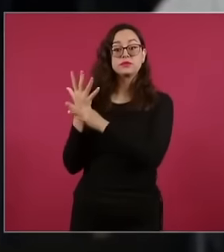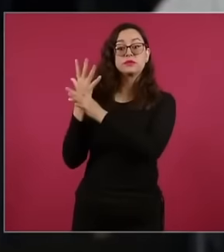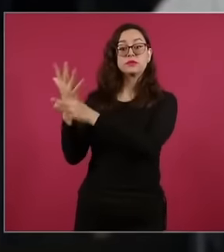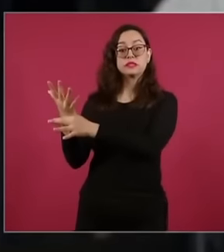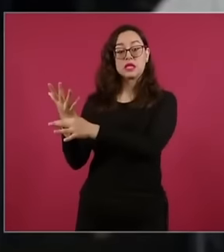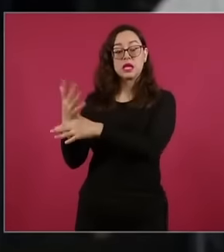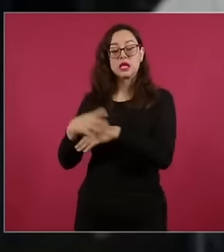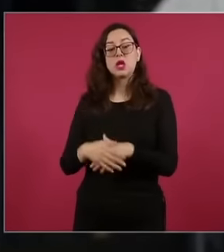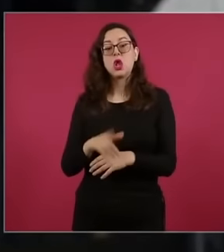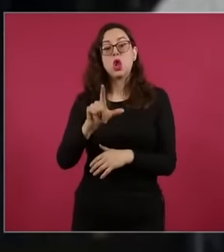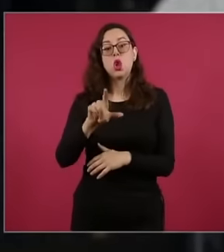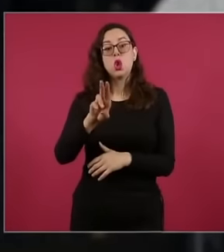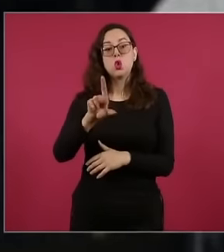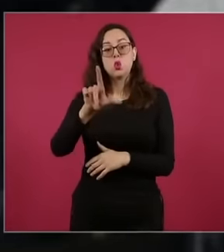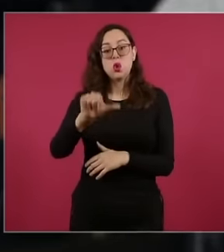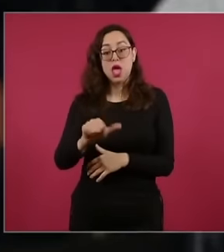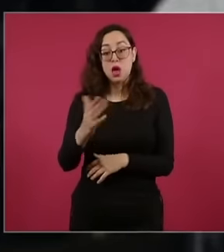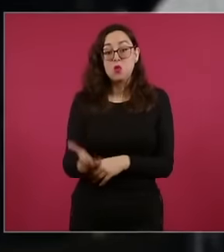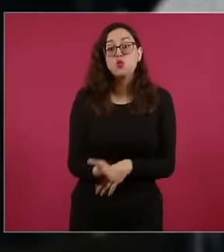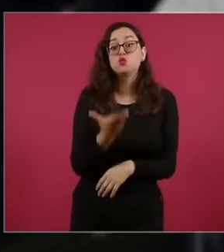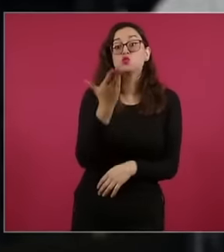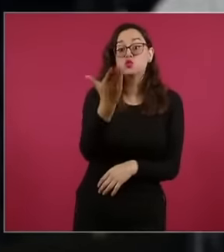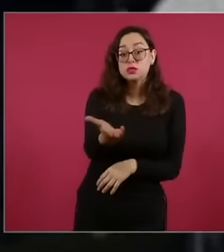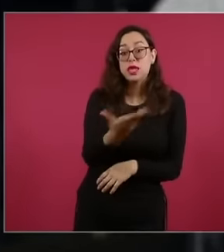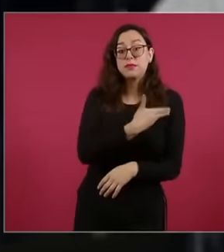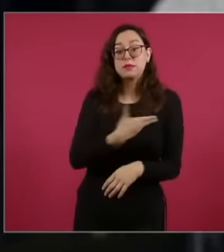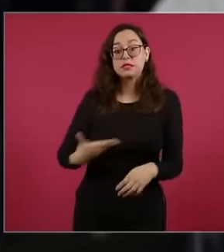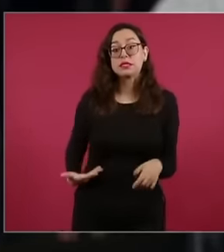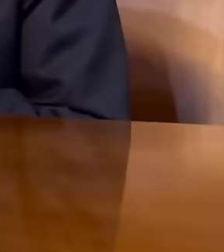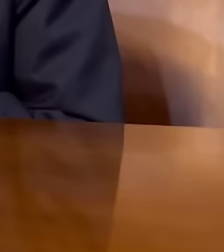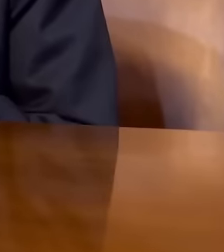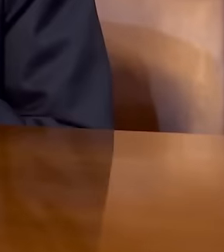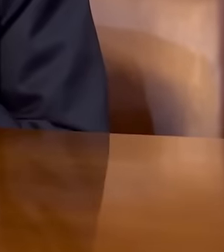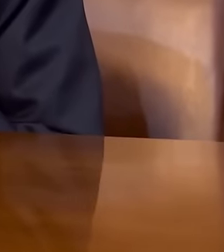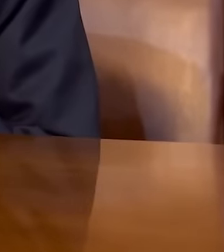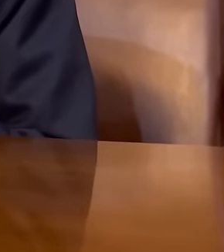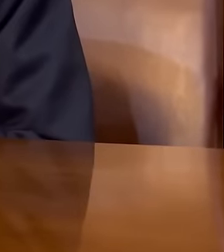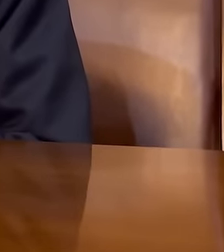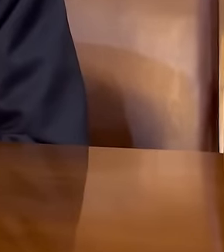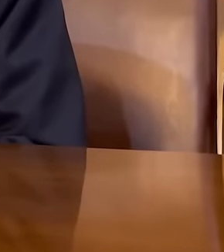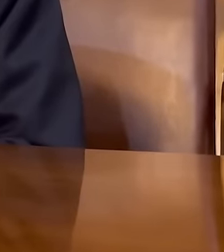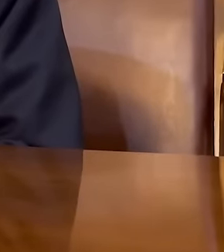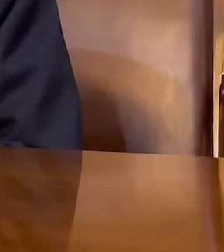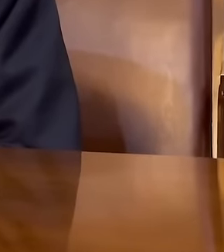Brazil Lula can ask him if he is going to have this call at what time it will be and